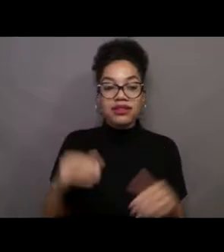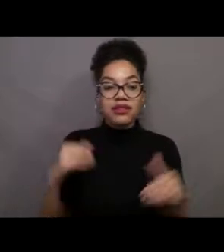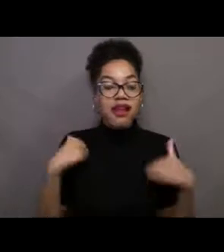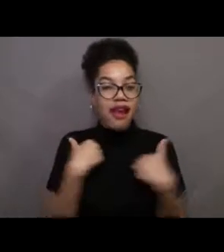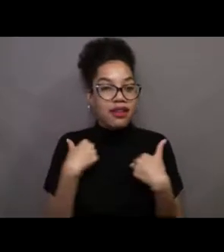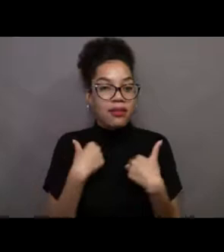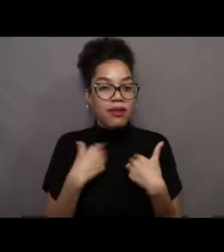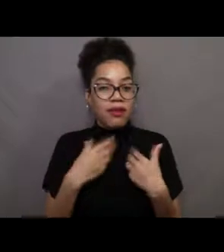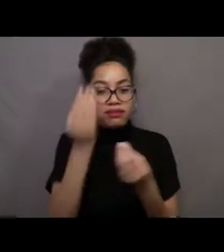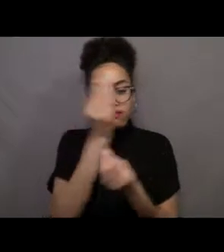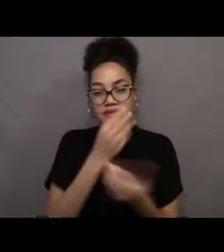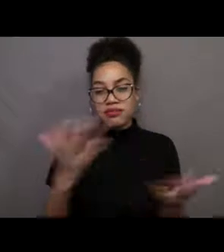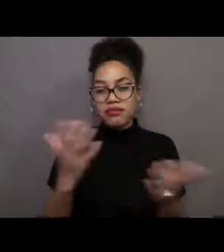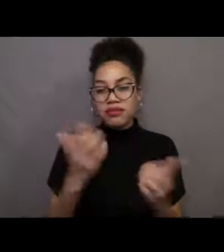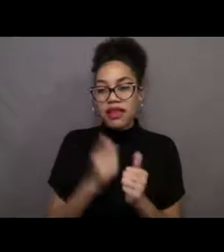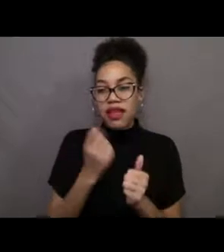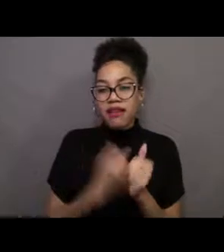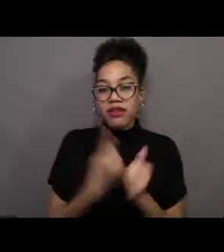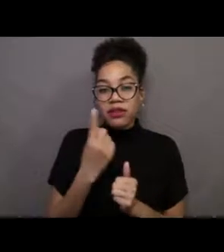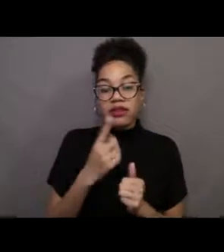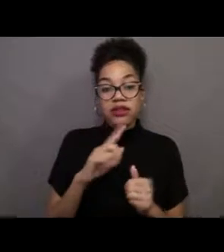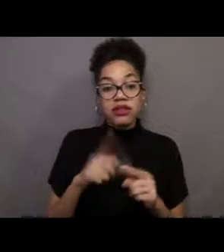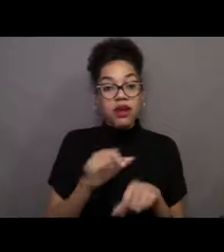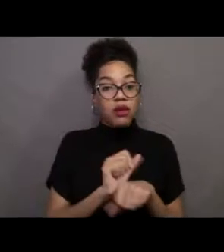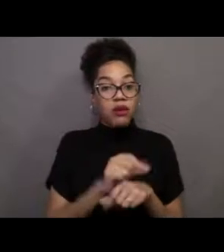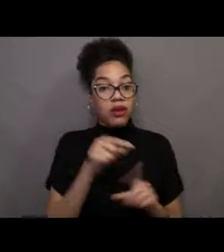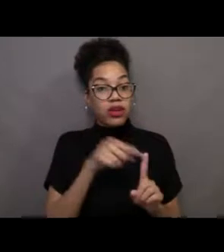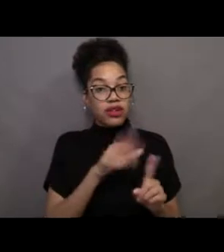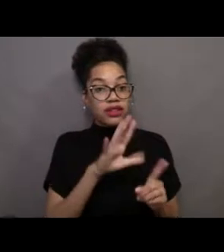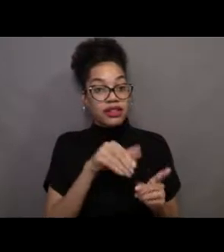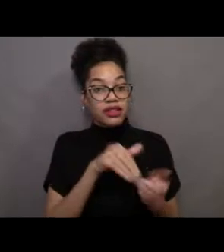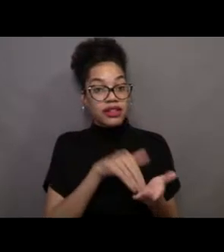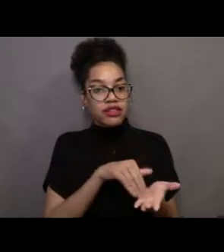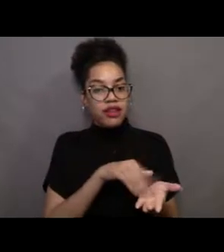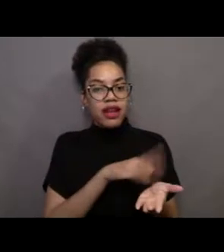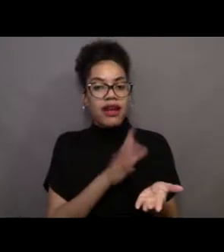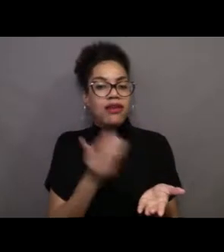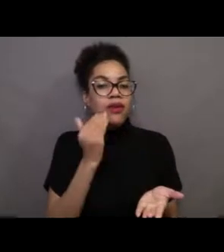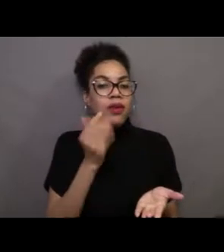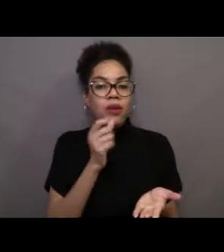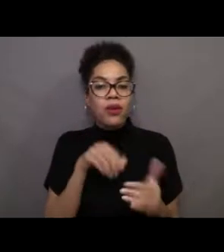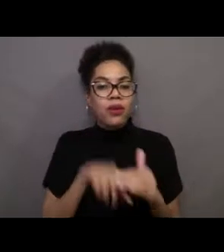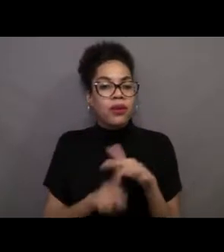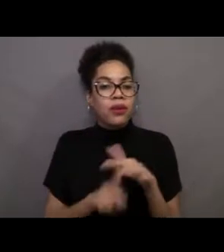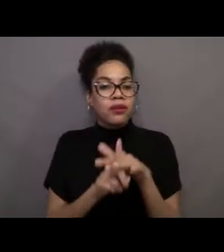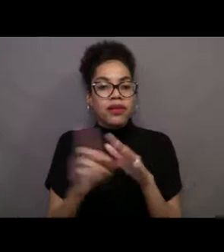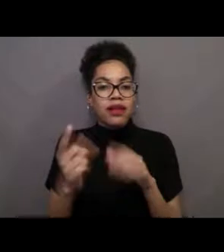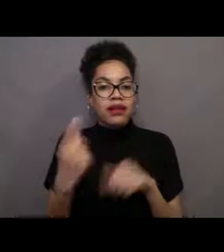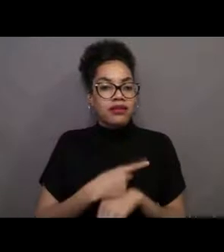So when I'm working at the Exploration Center, I never know who's going to come in the front door. We have people from all over the world.